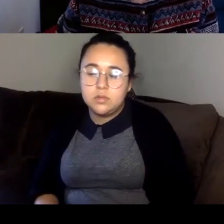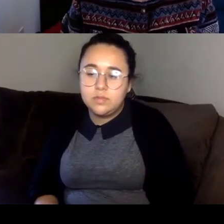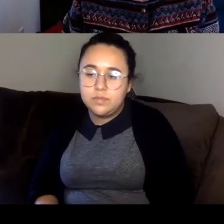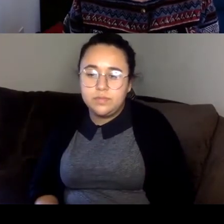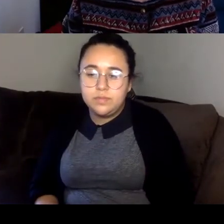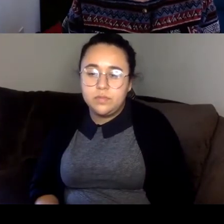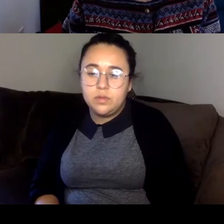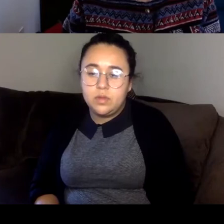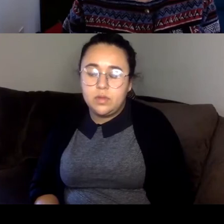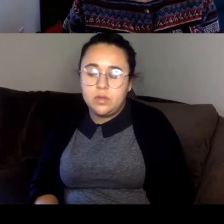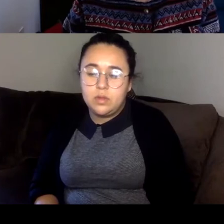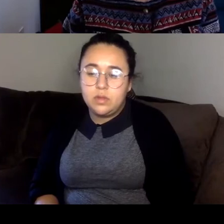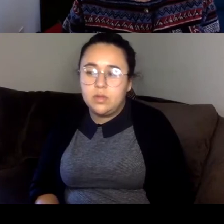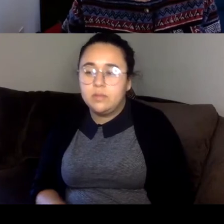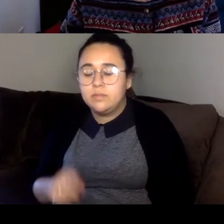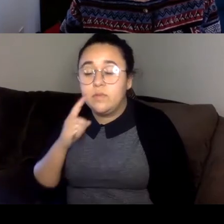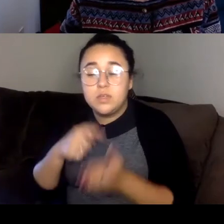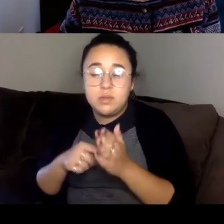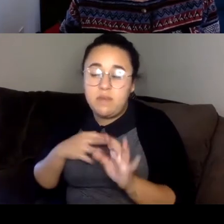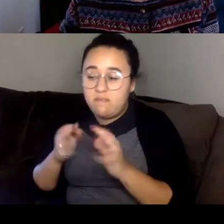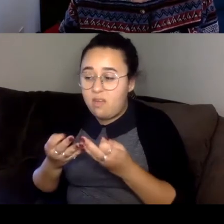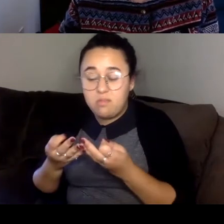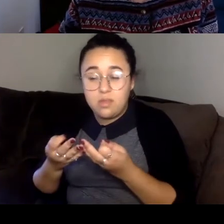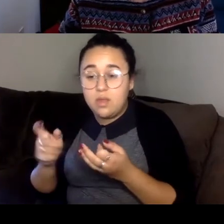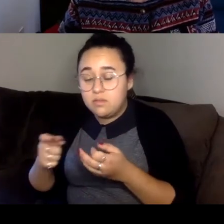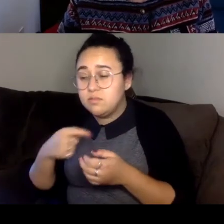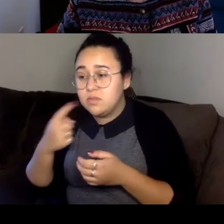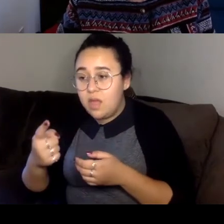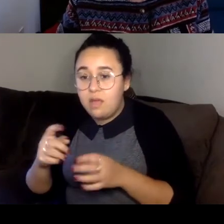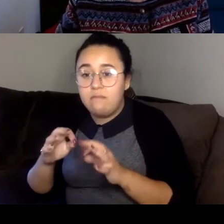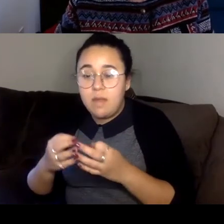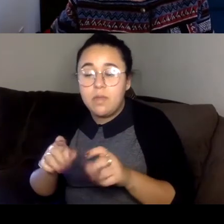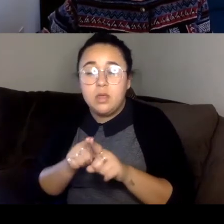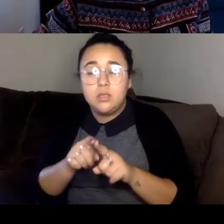I was telling like my family but also just like Burmese people in general.